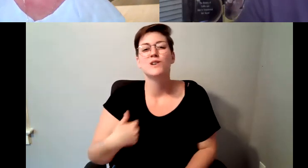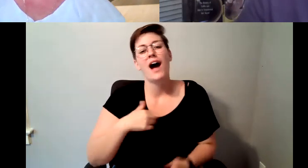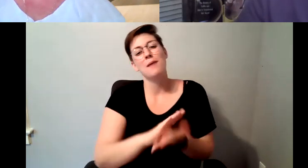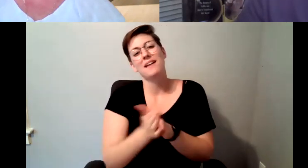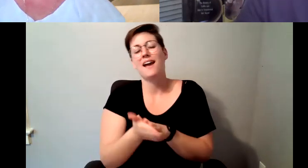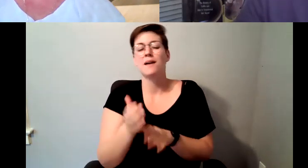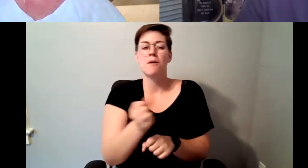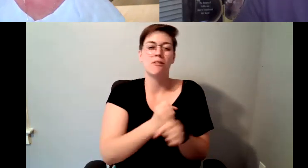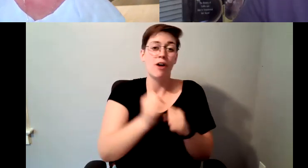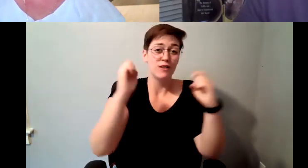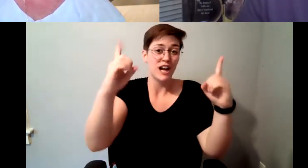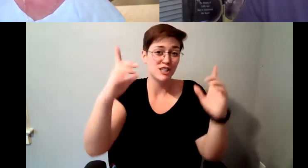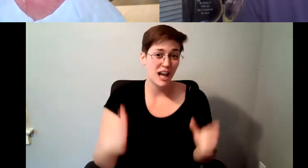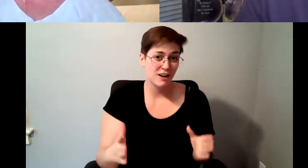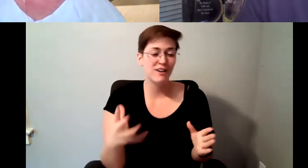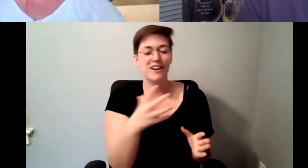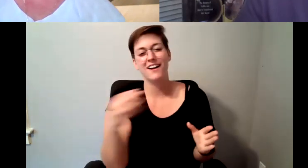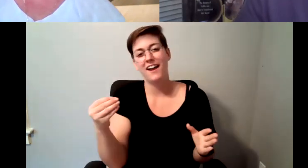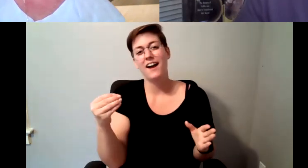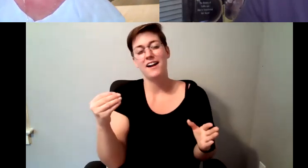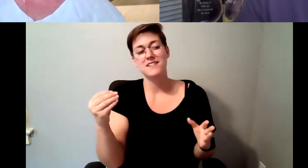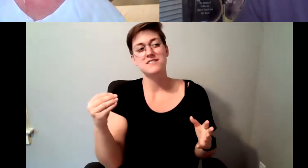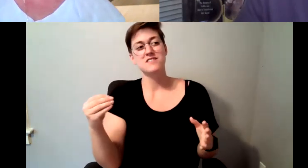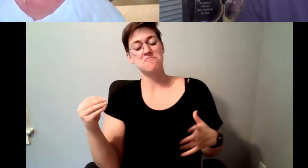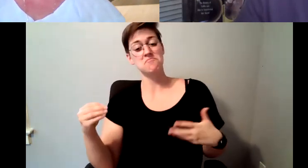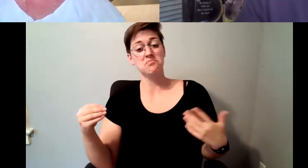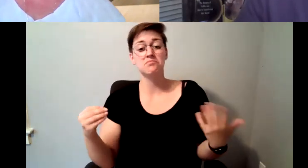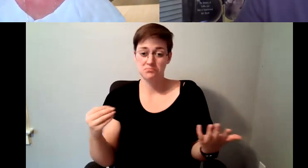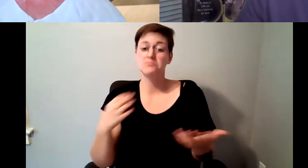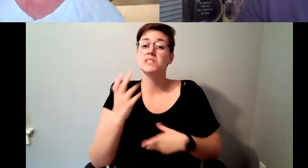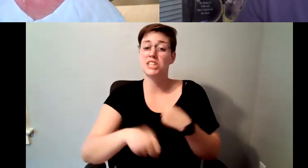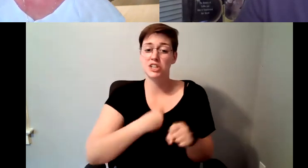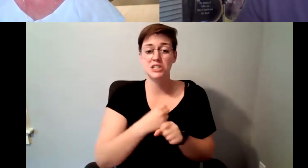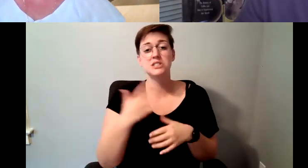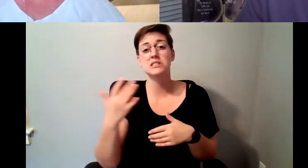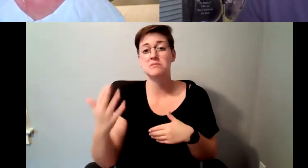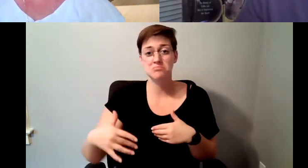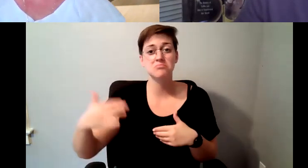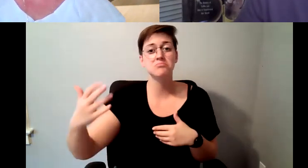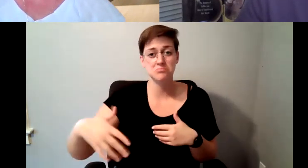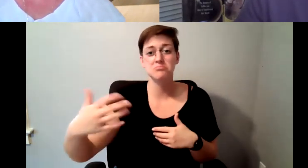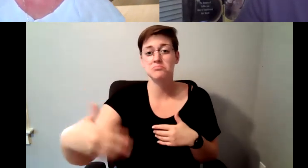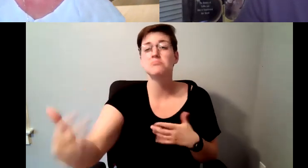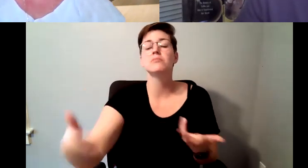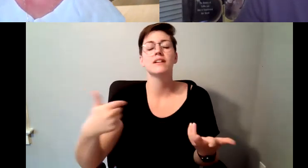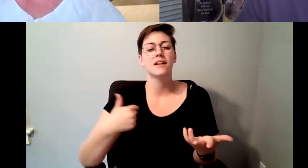D. Major Cohen: As the years went on, I also became an effective brand ambassador, and